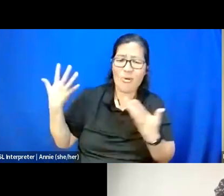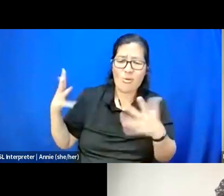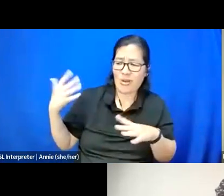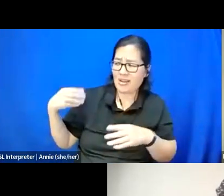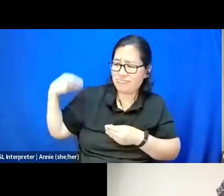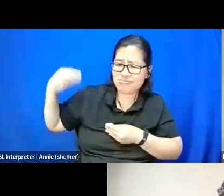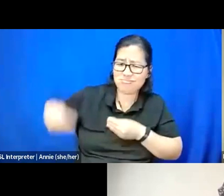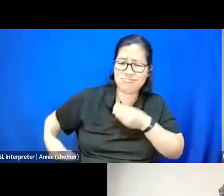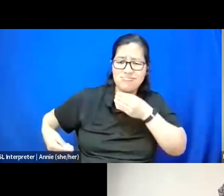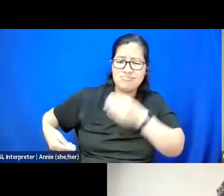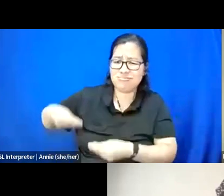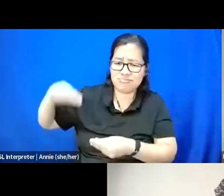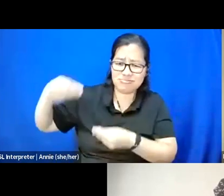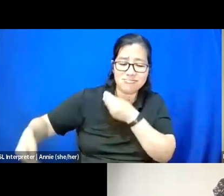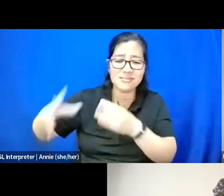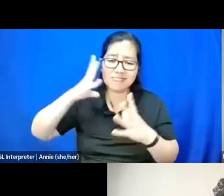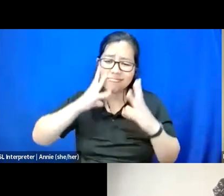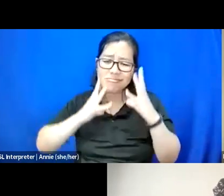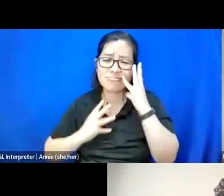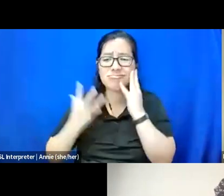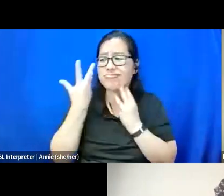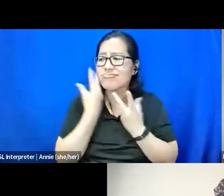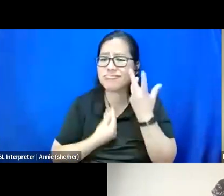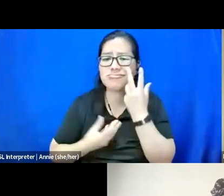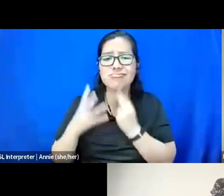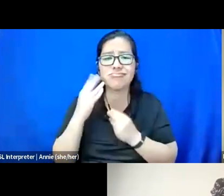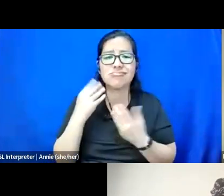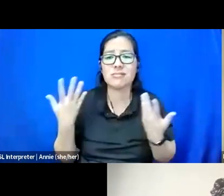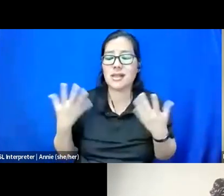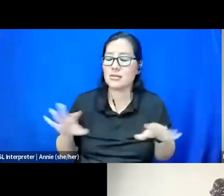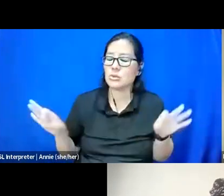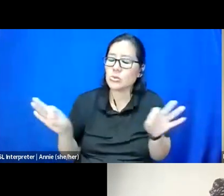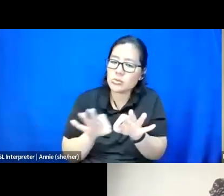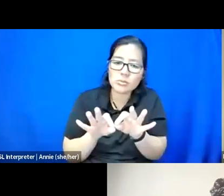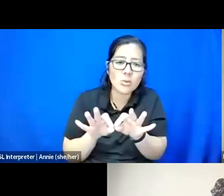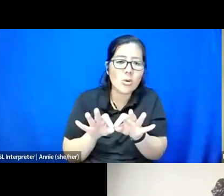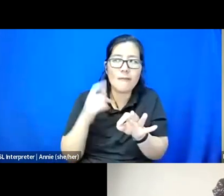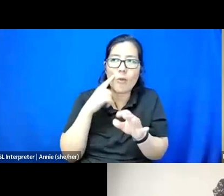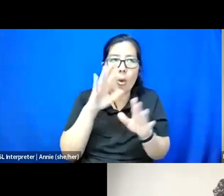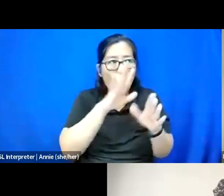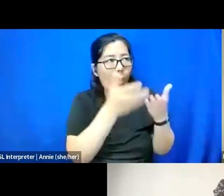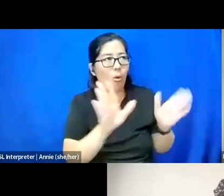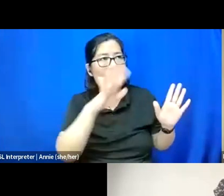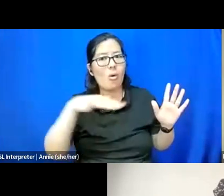all of this experience that is critically important for everyone to be aware of and we should be turning to.